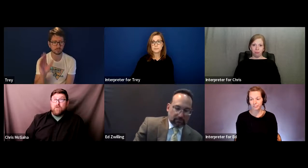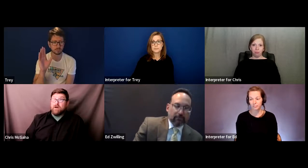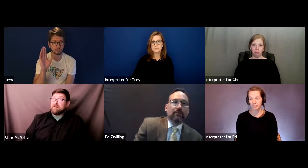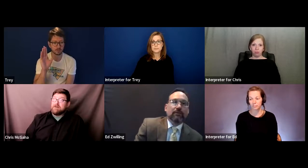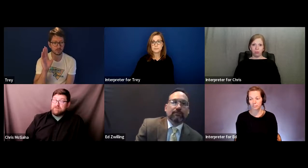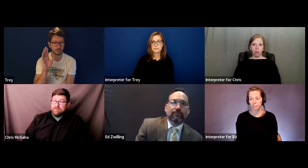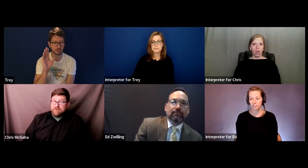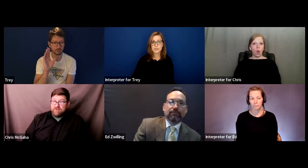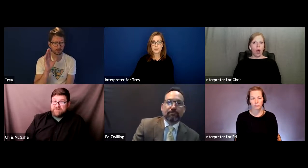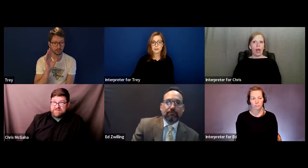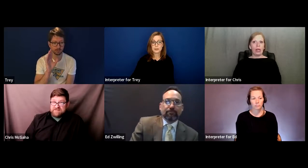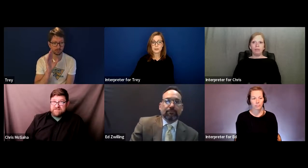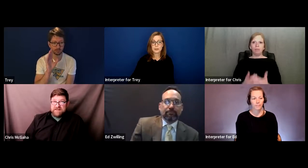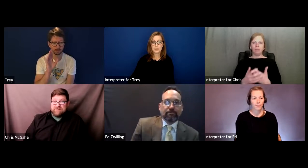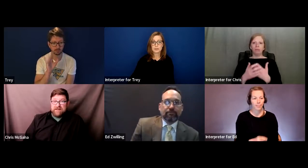Chris: Well, let me preface this to say that that -- .